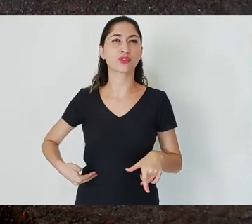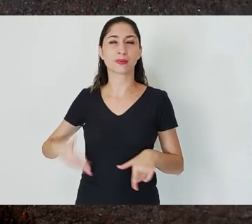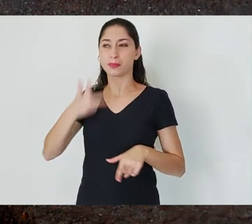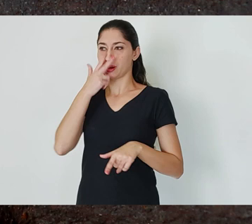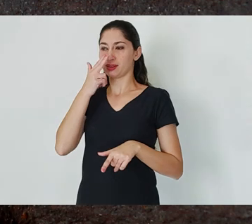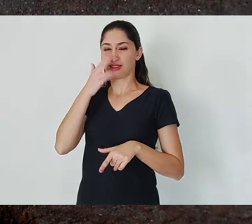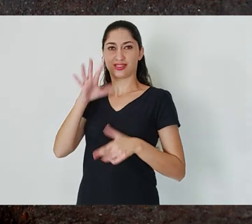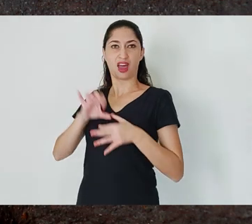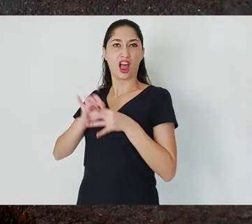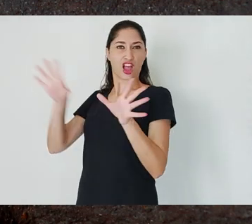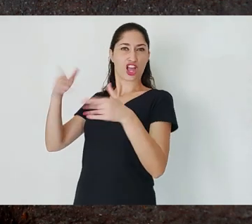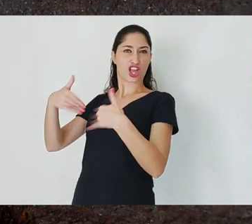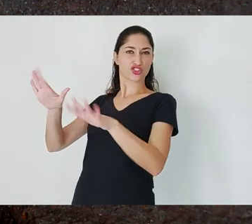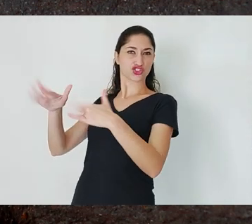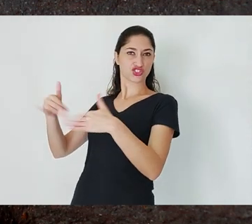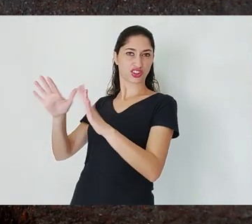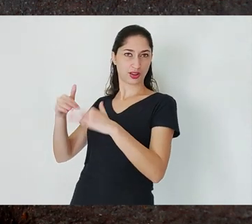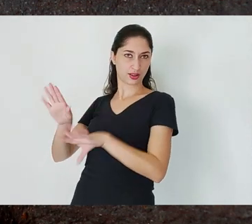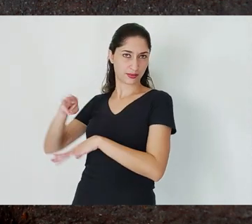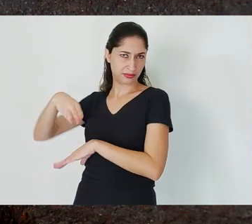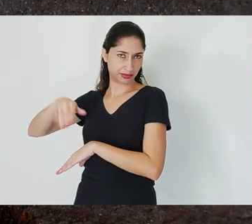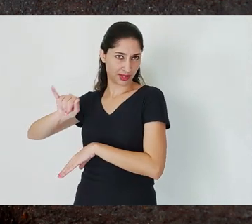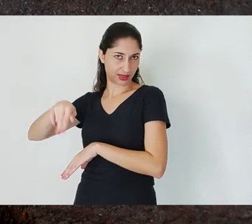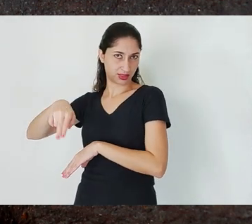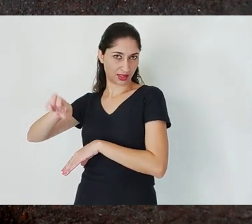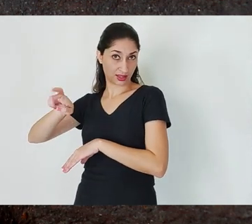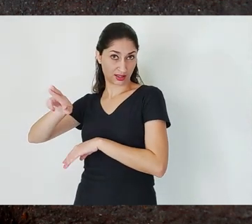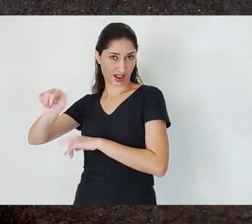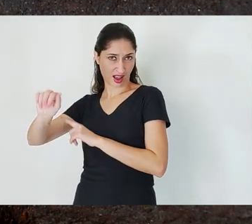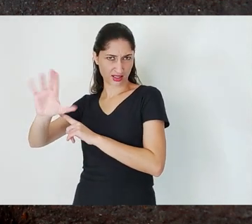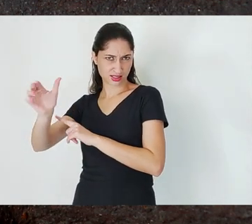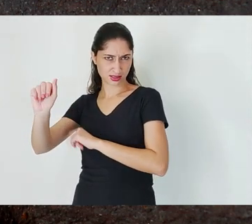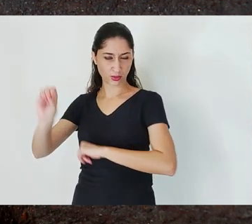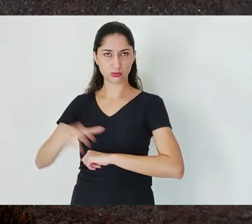So, the question remains whether this entire economic model is paying off.